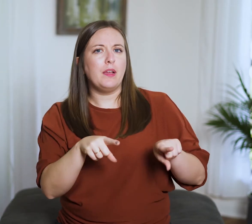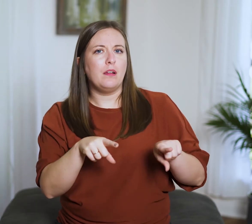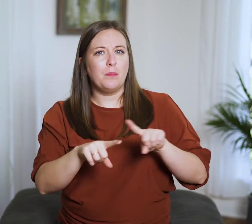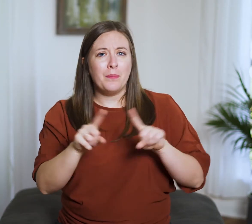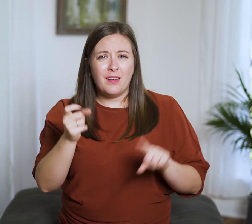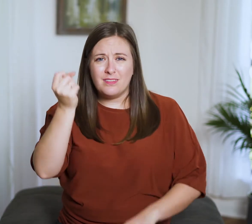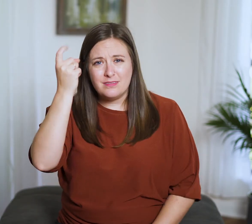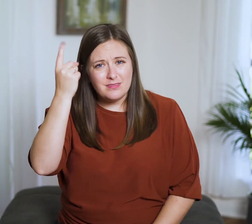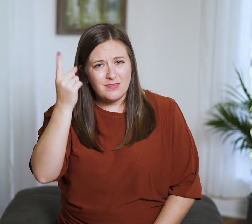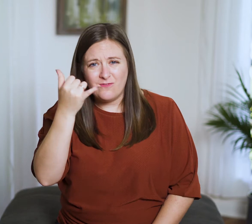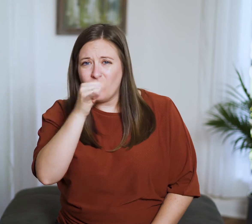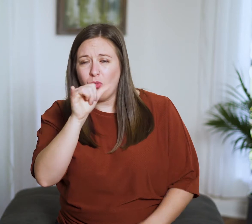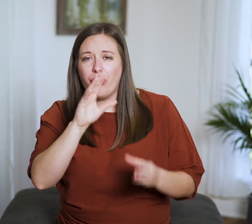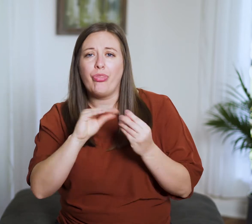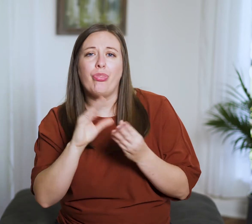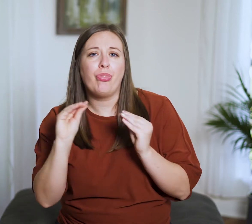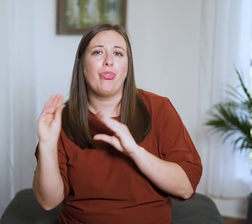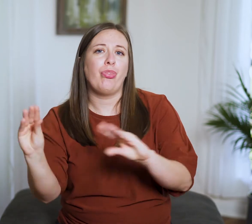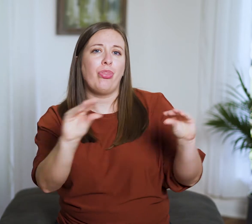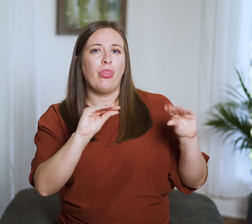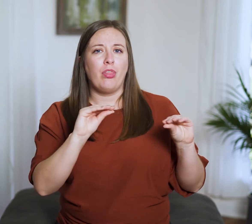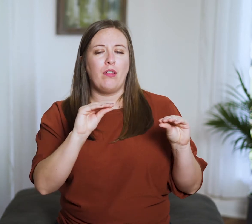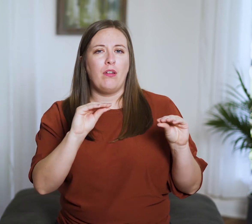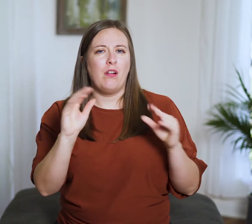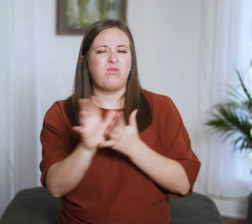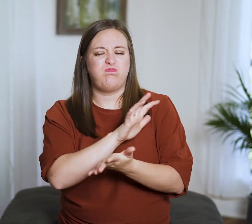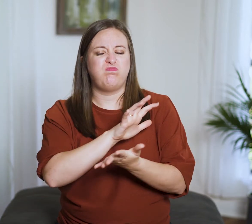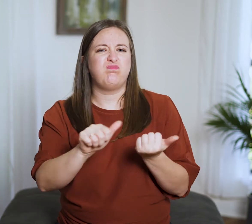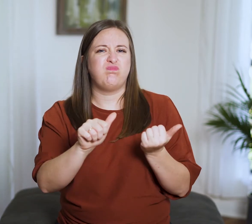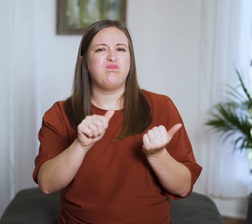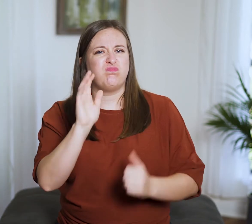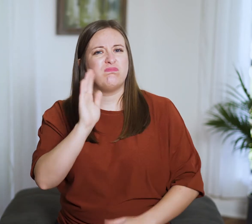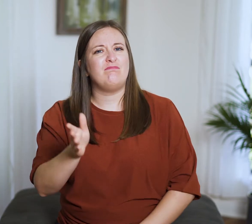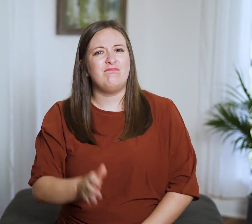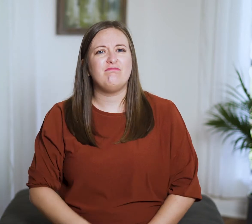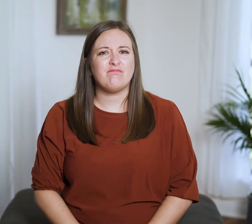but a babbling fool will come to ruin.”